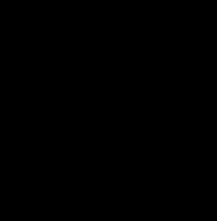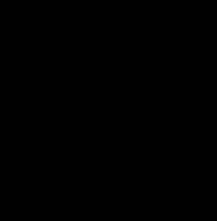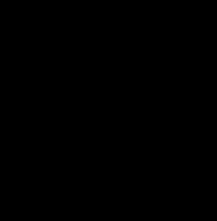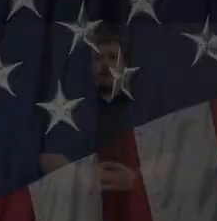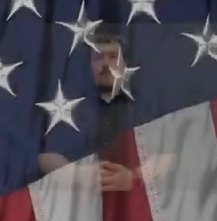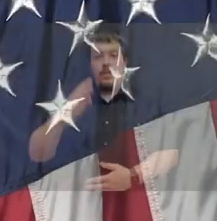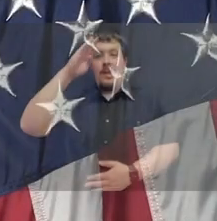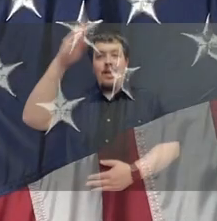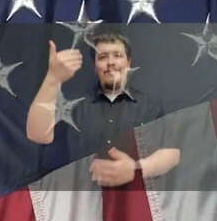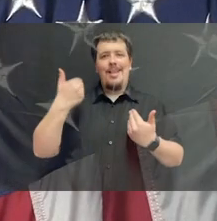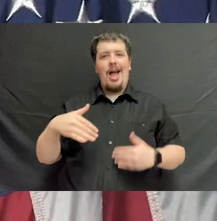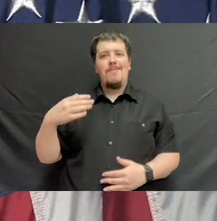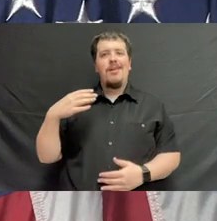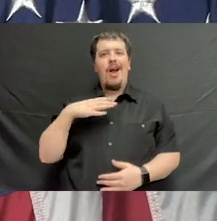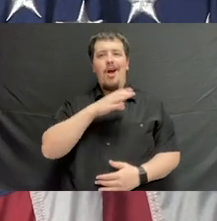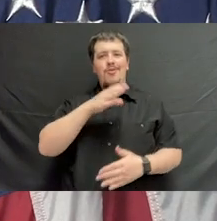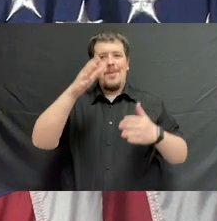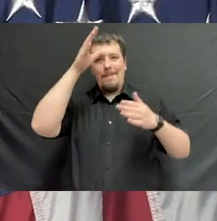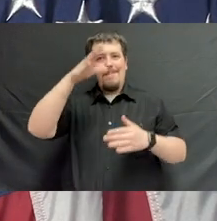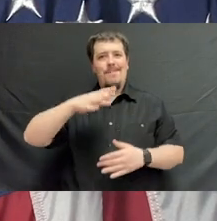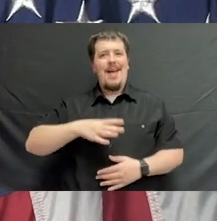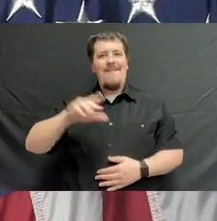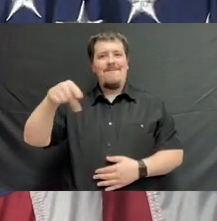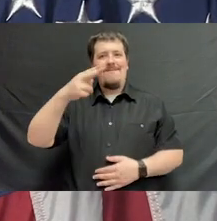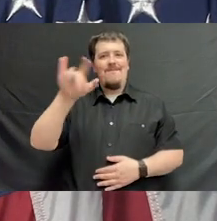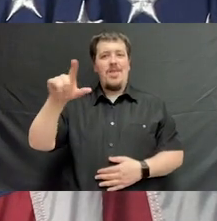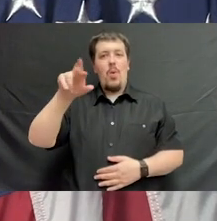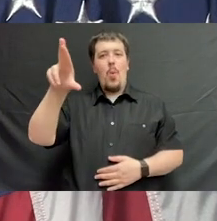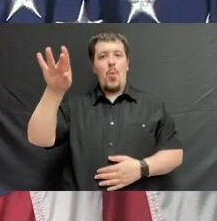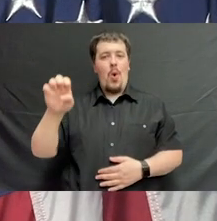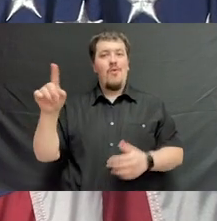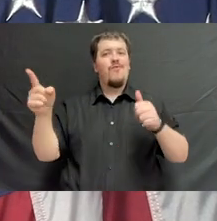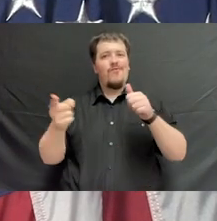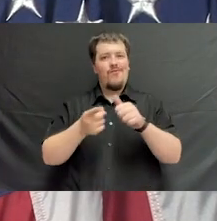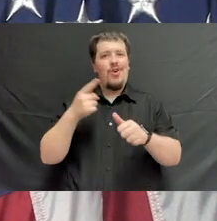Hello, I'm Congressman Phil Roe from the 1st Congressional District in Tennessee in Johnson City, your hometown.